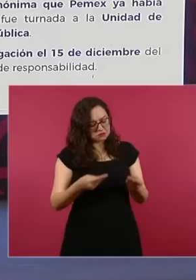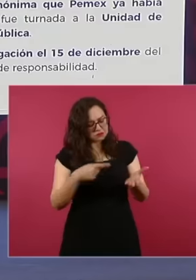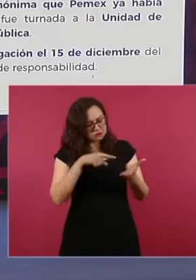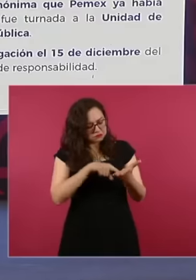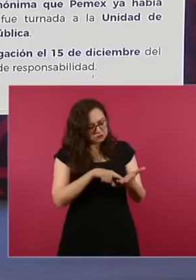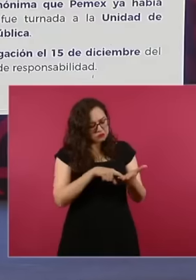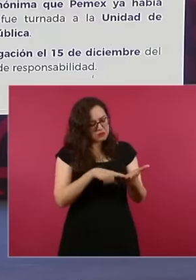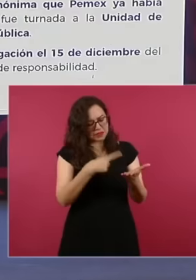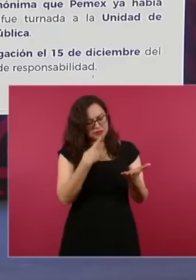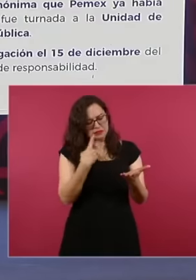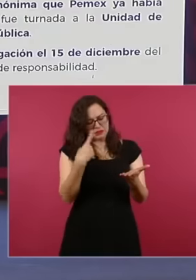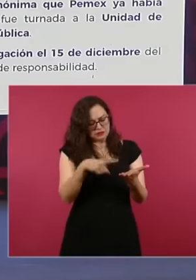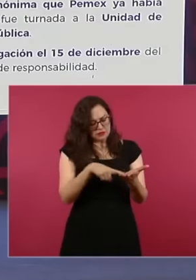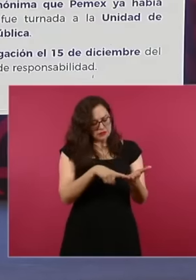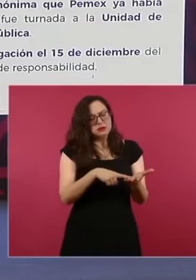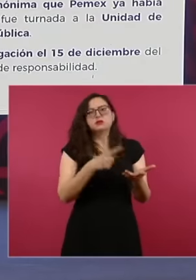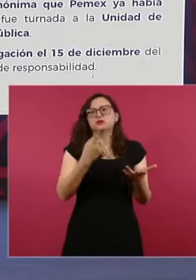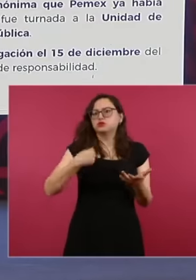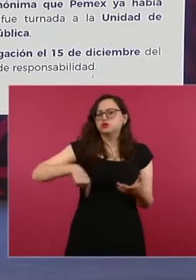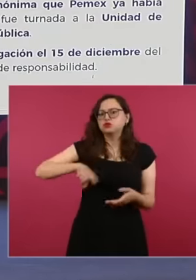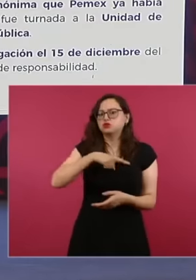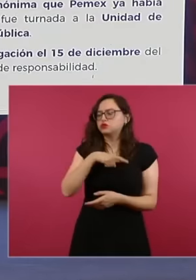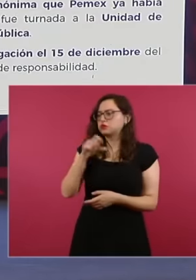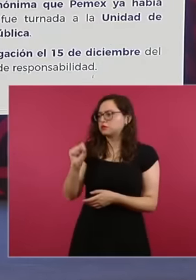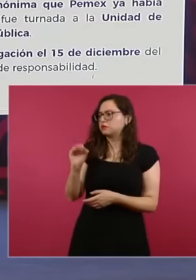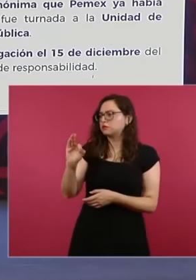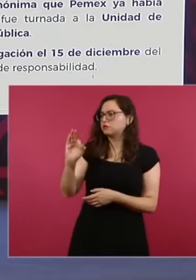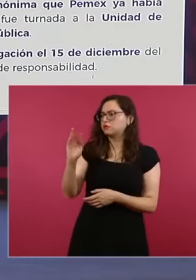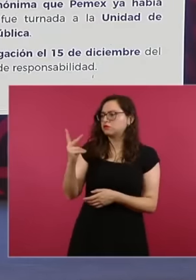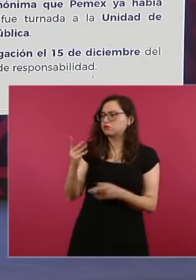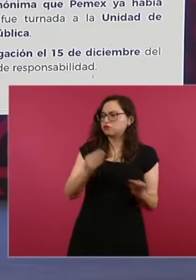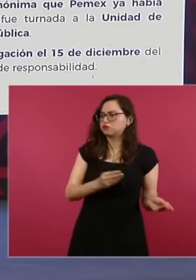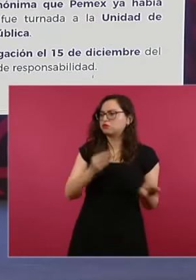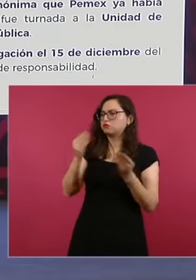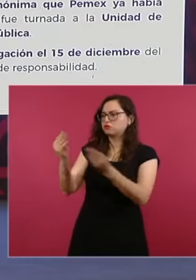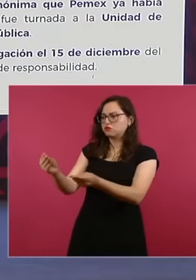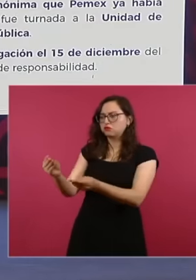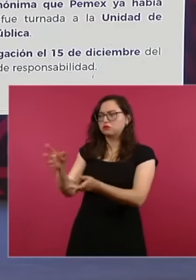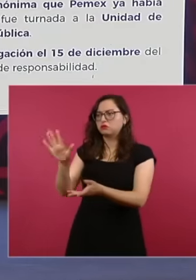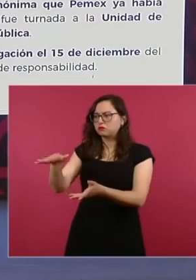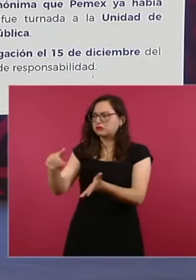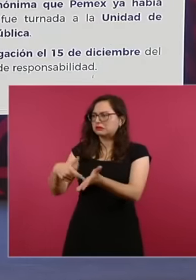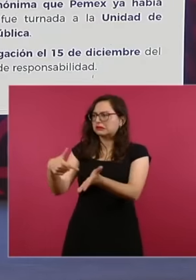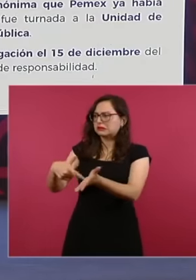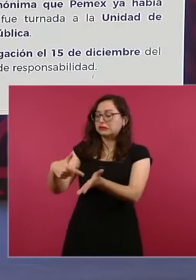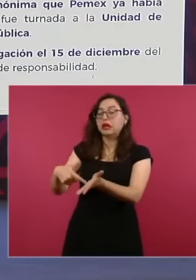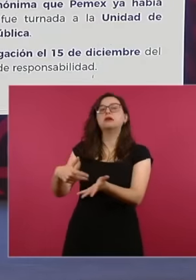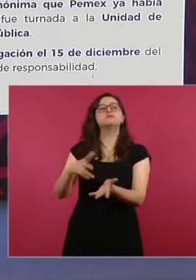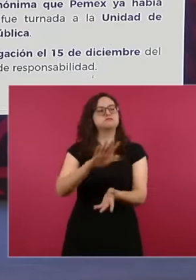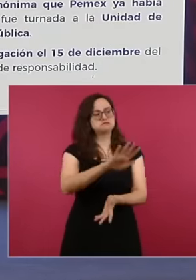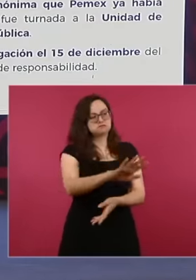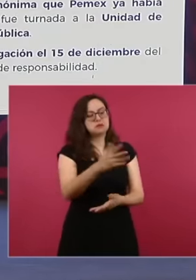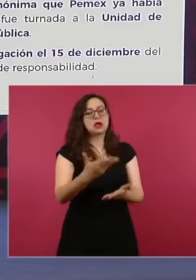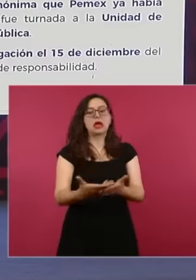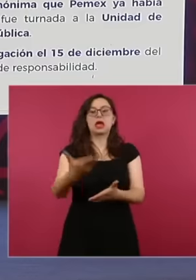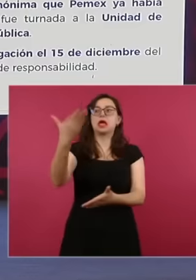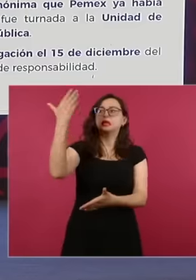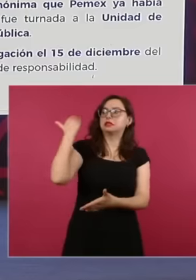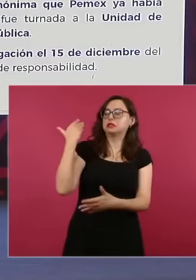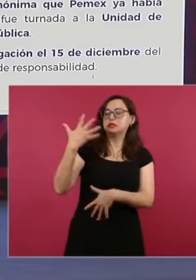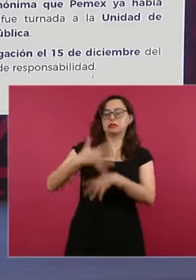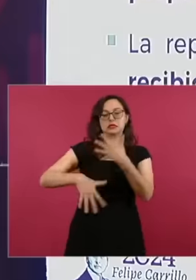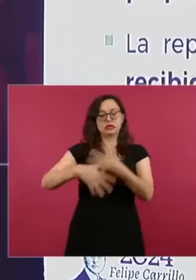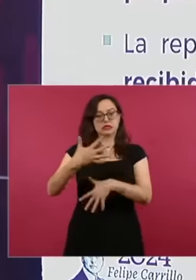public service secretariat in December. 15 last year he closed it because he did not find